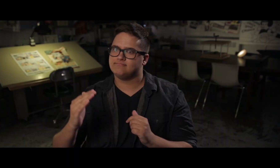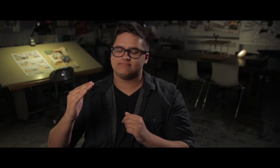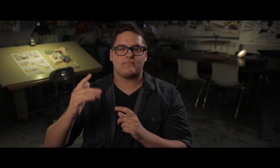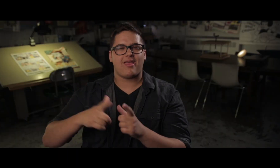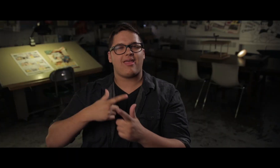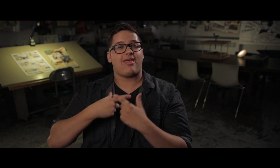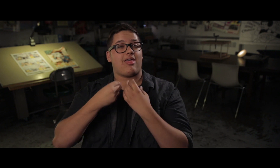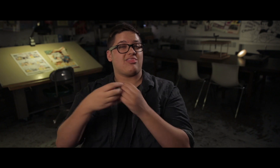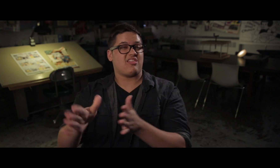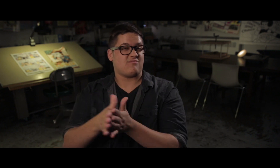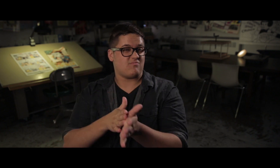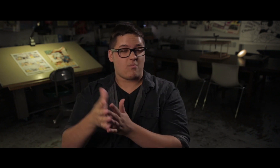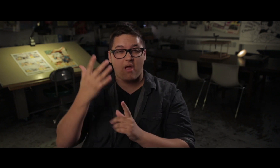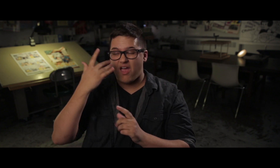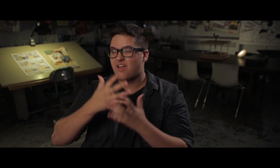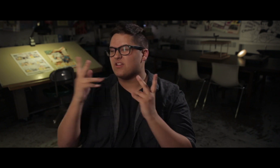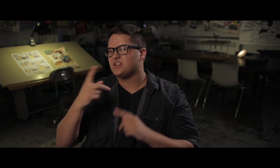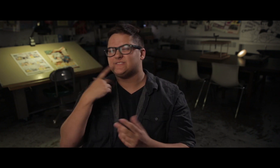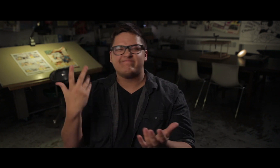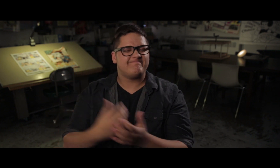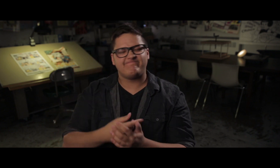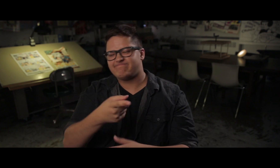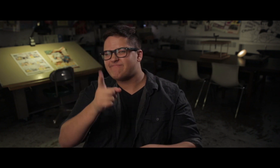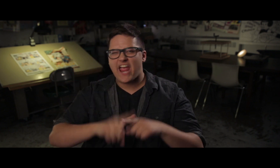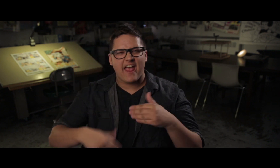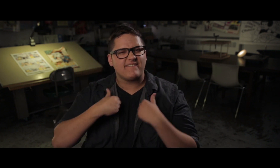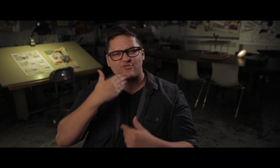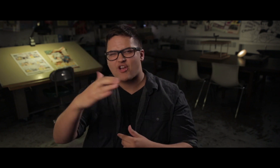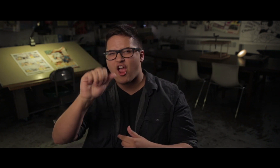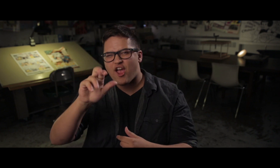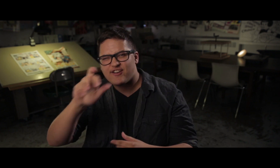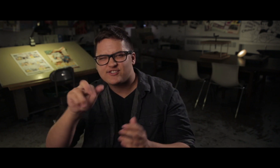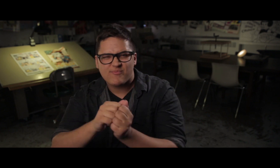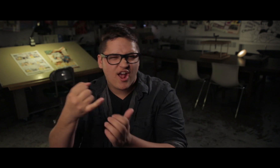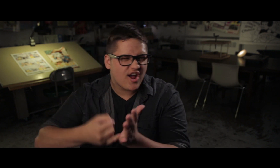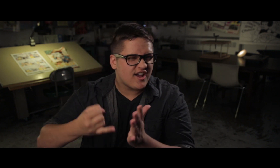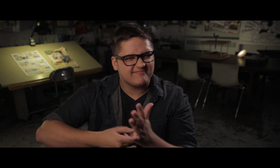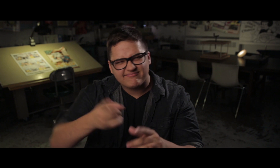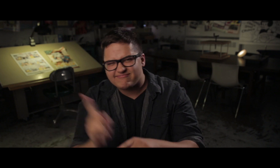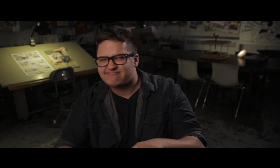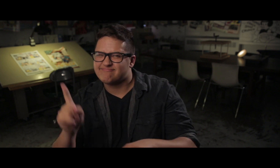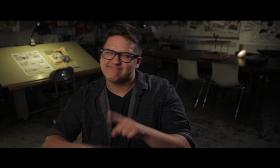As I grew up, I started to lose motivation because a lot of people said, ‘You can’t have a good career with art. You can’t!’